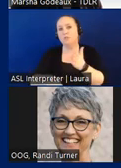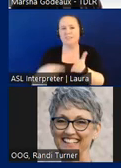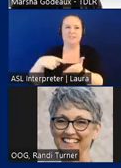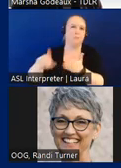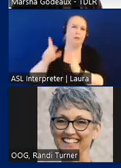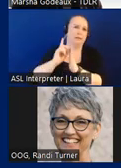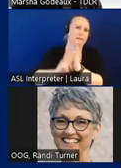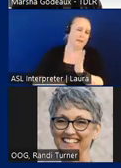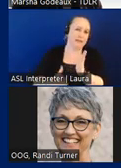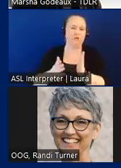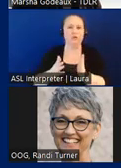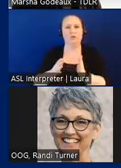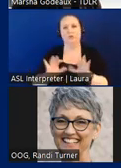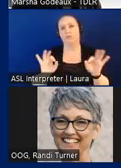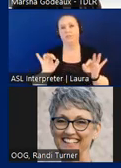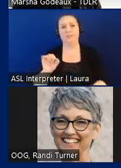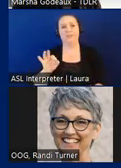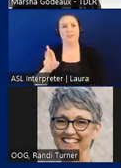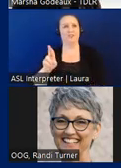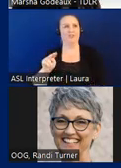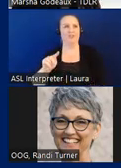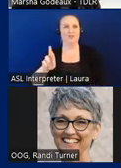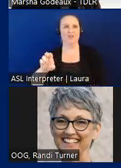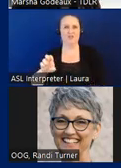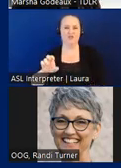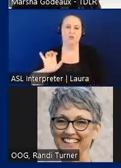or furniture that's anything that would be that hospital bed